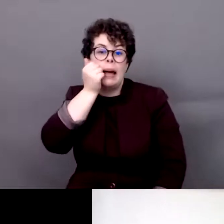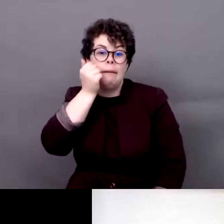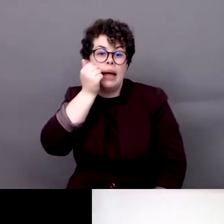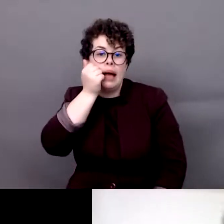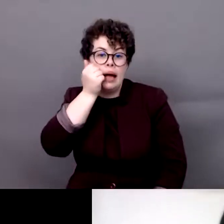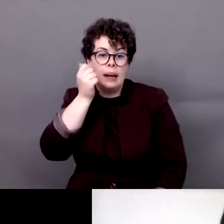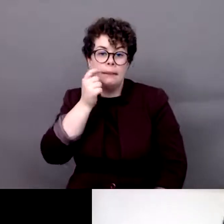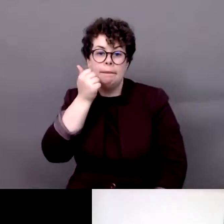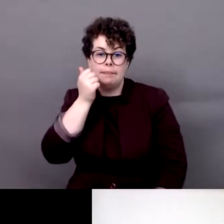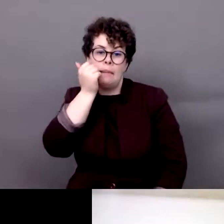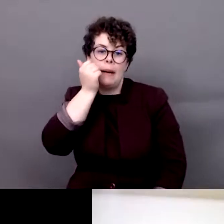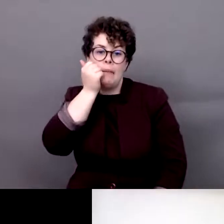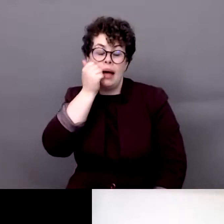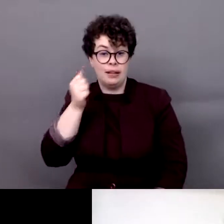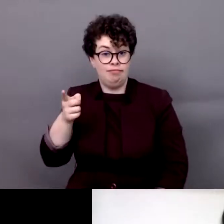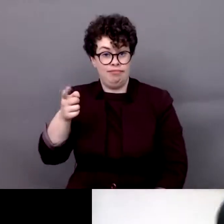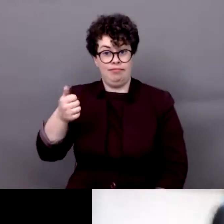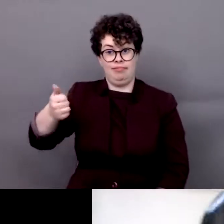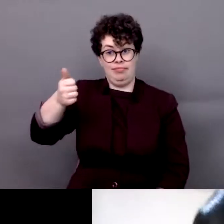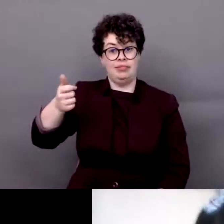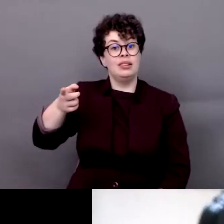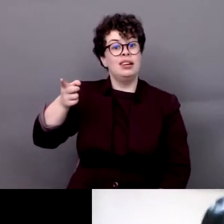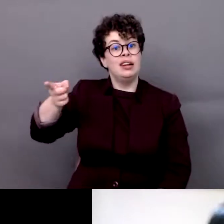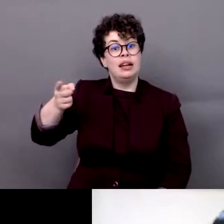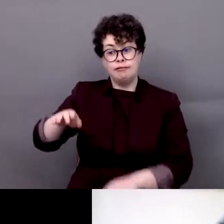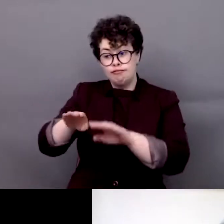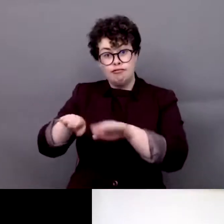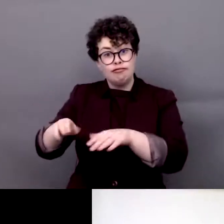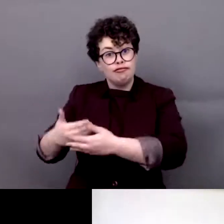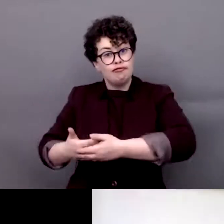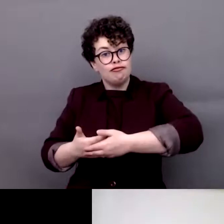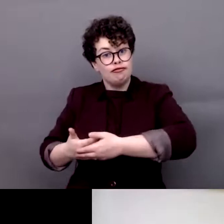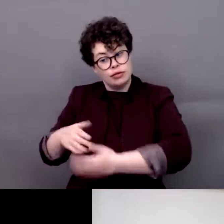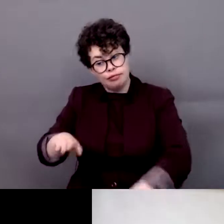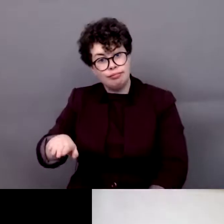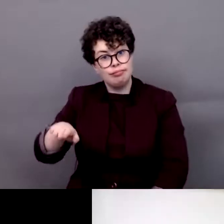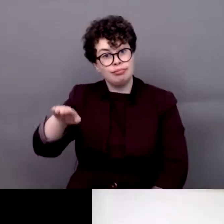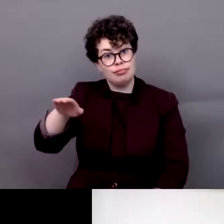the caregiver of her child, a child that